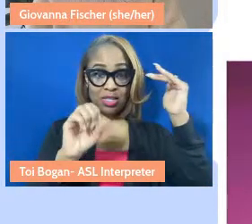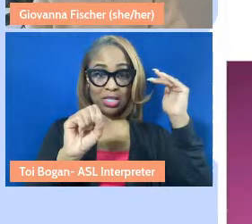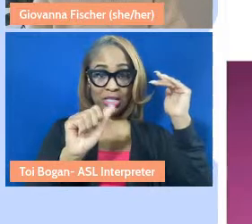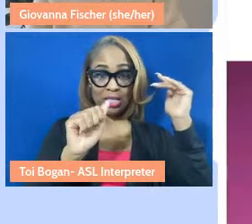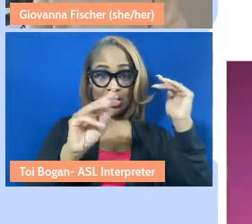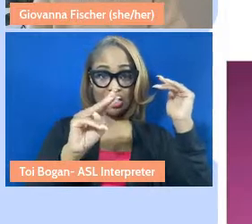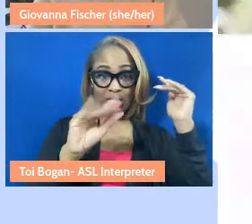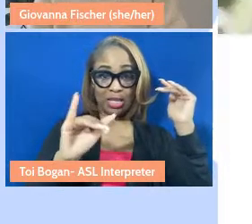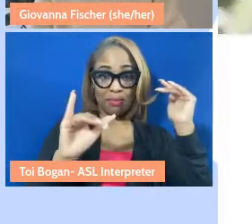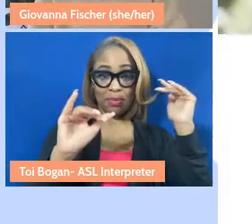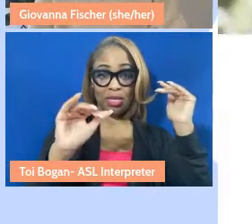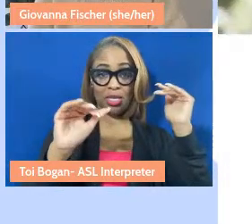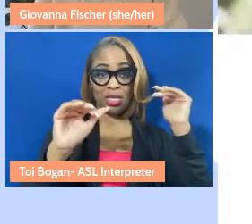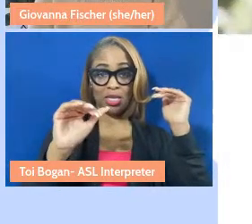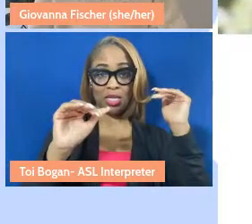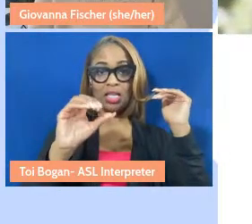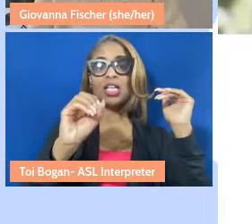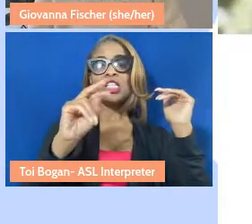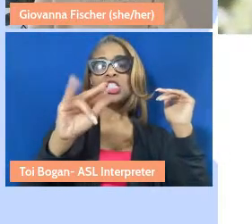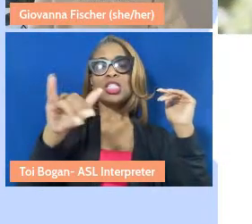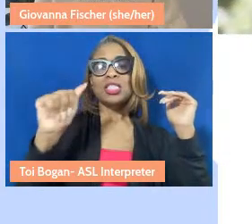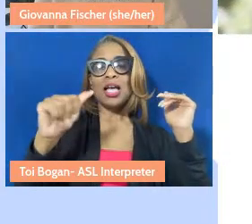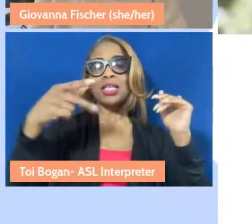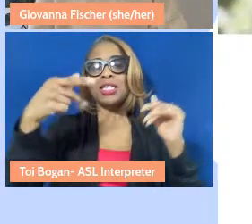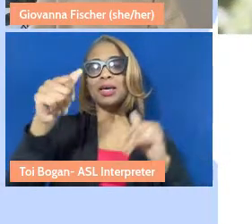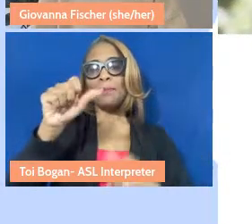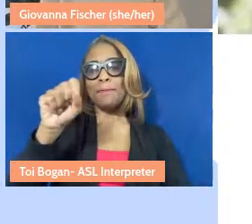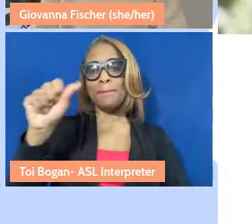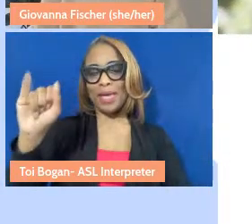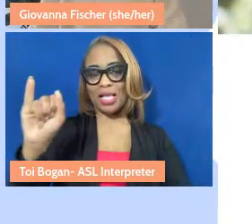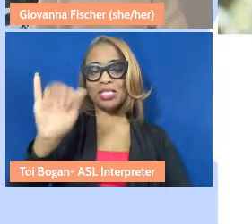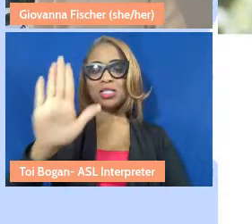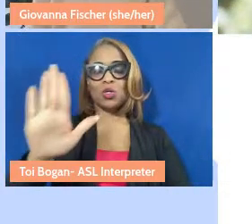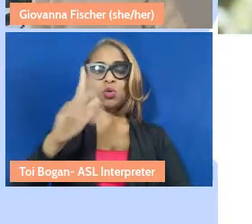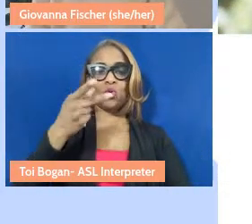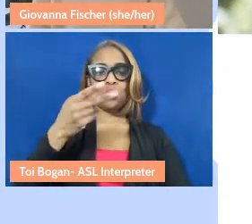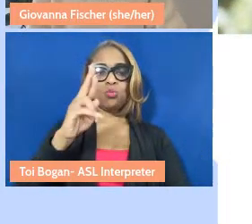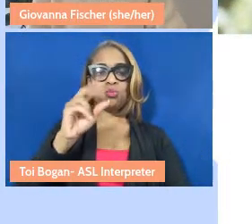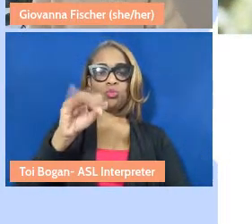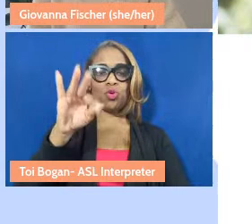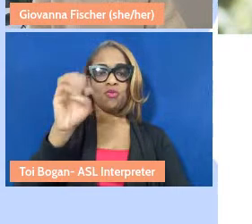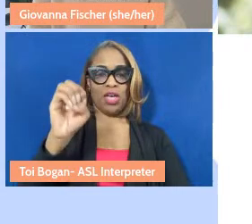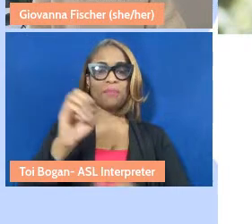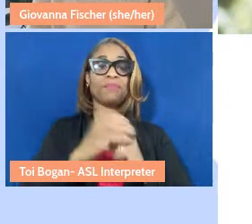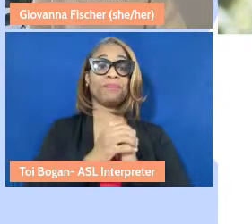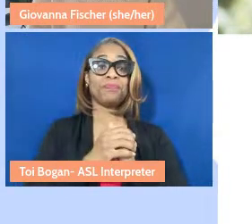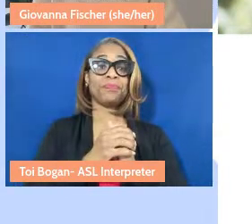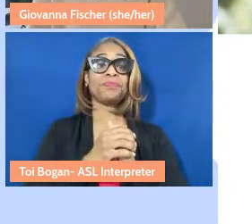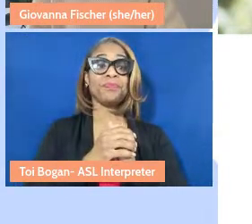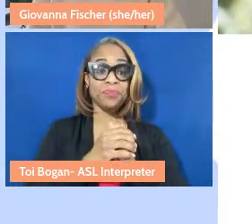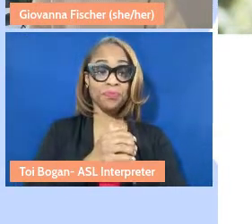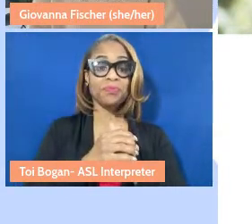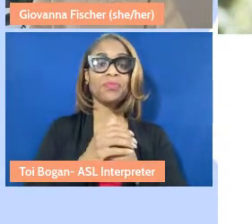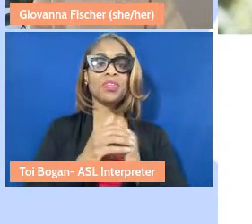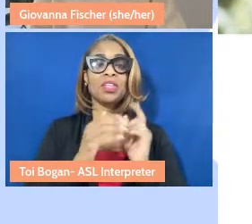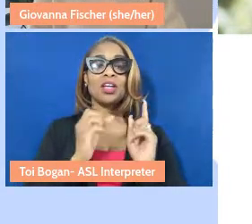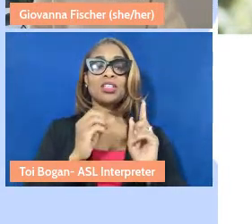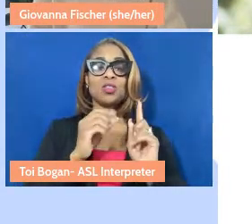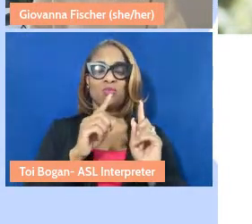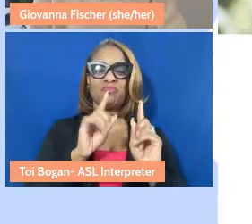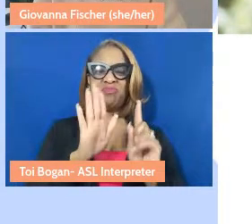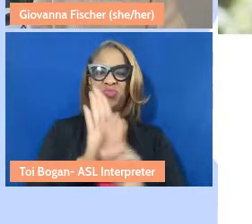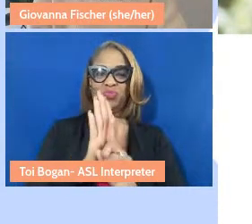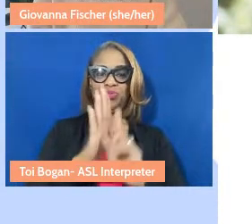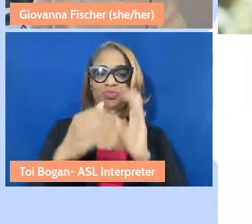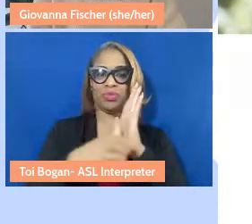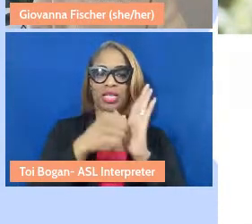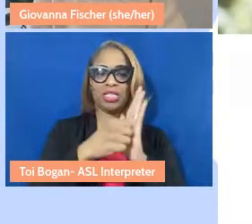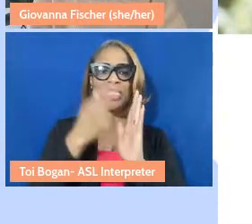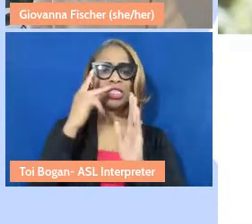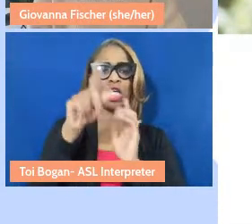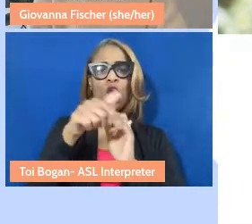to reference. All right, here we've arrived at her page. We see another navigation bar at the top,